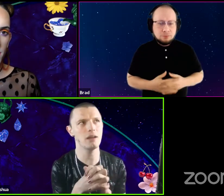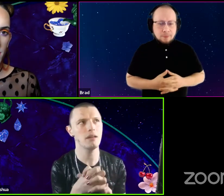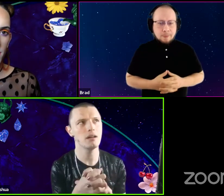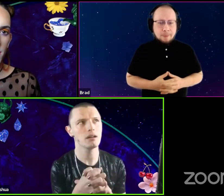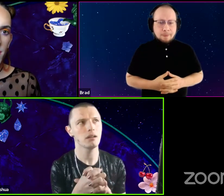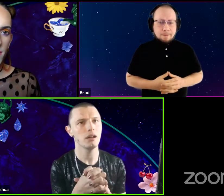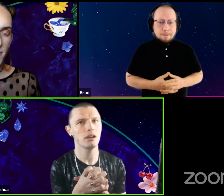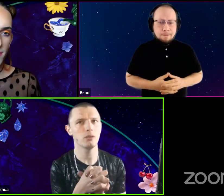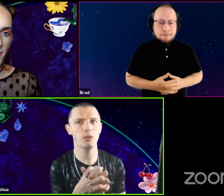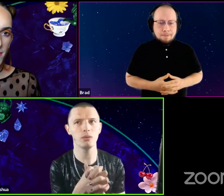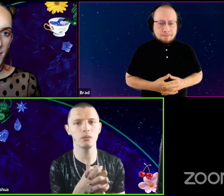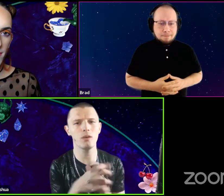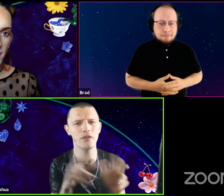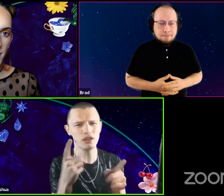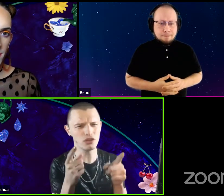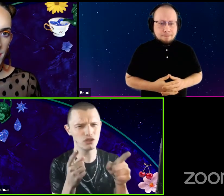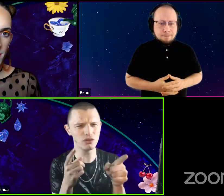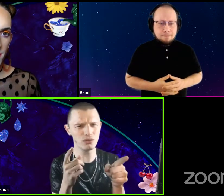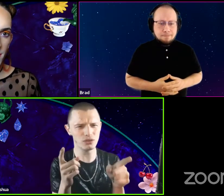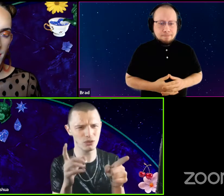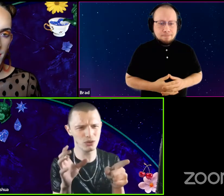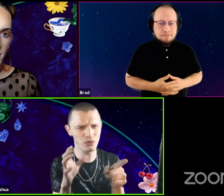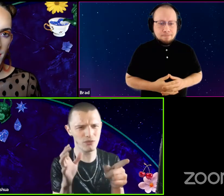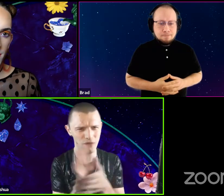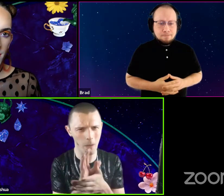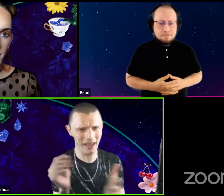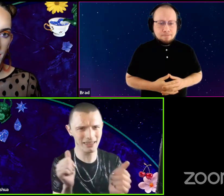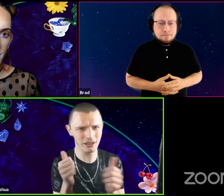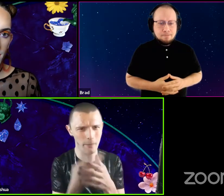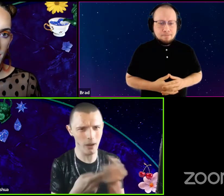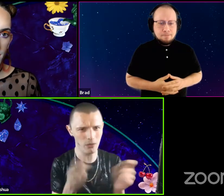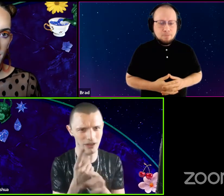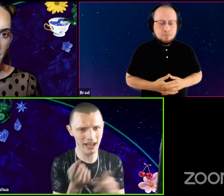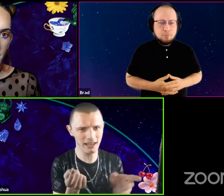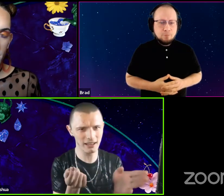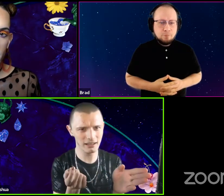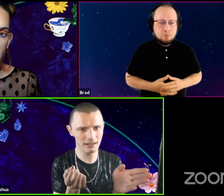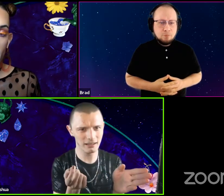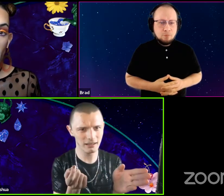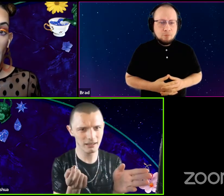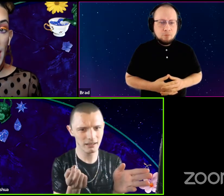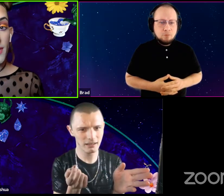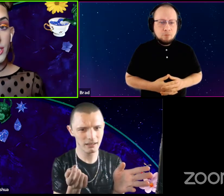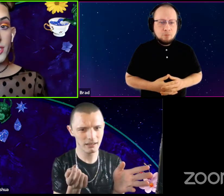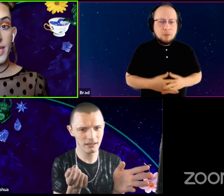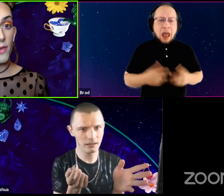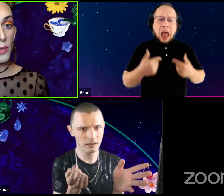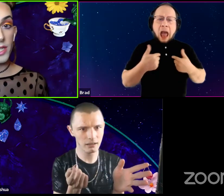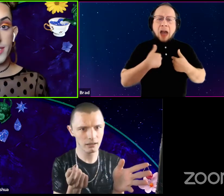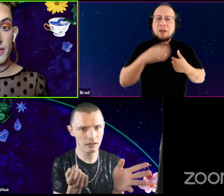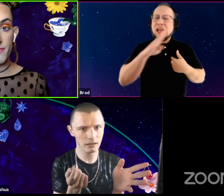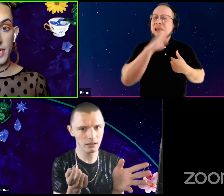Um, well first, you do, film and theater both right? I've actually never really done film.